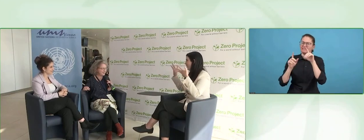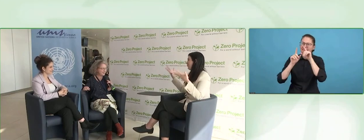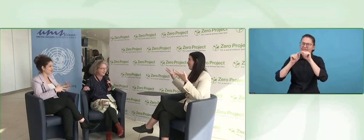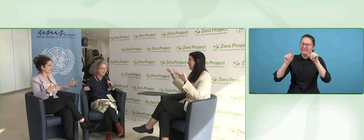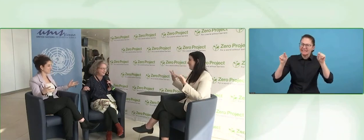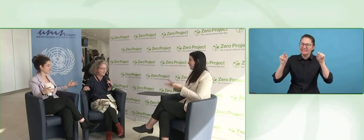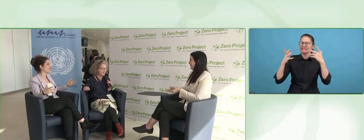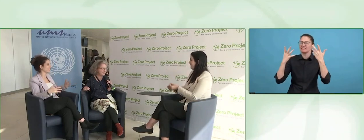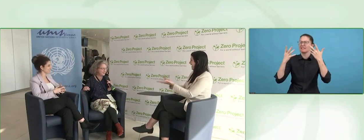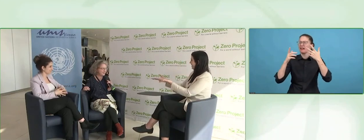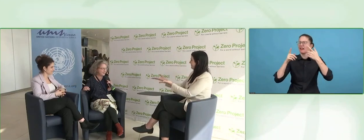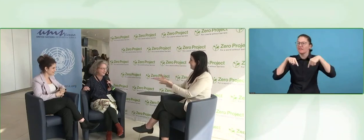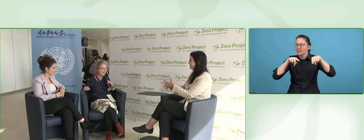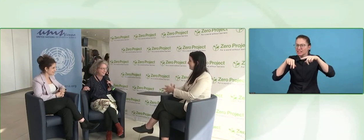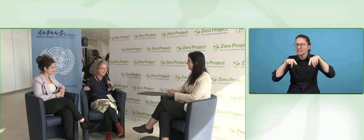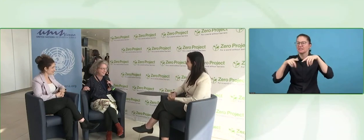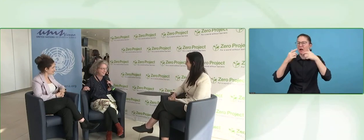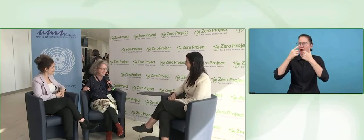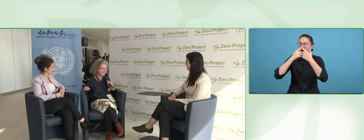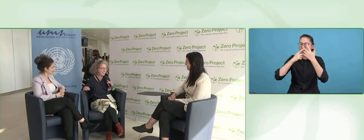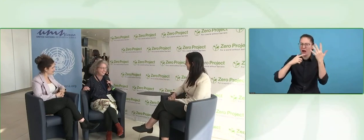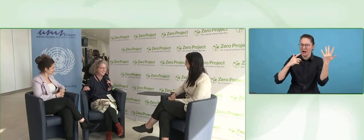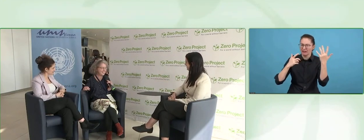It is a big honour for me to be with you.